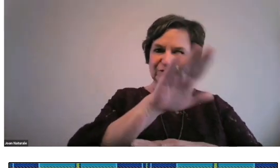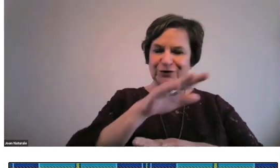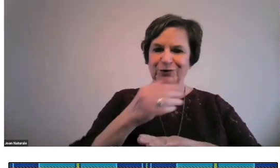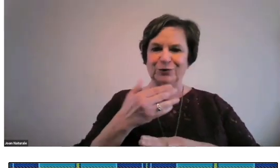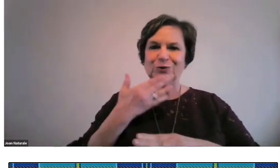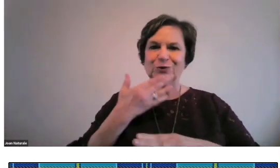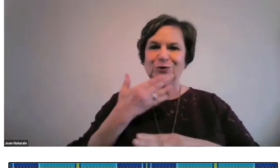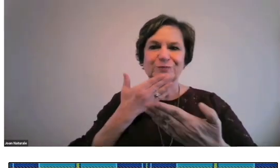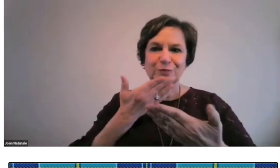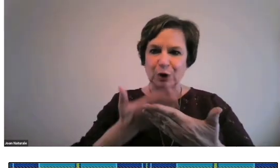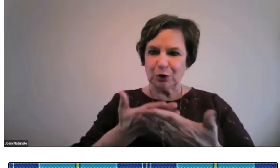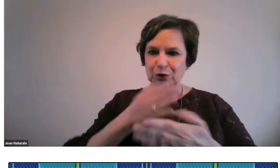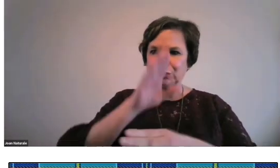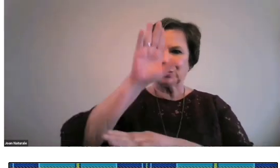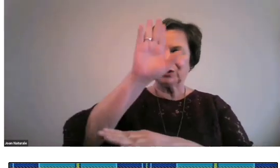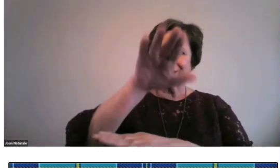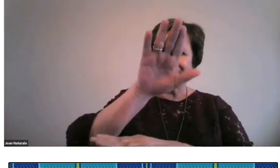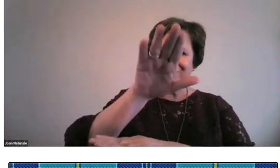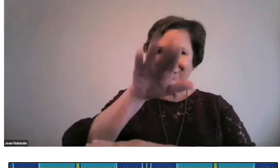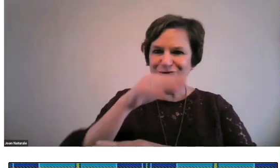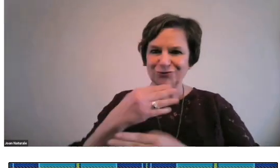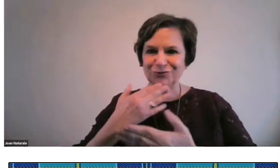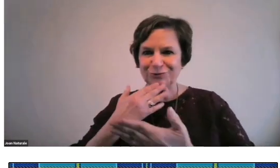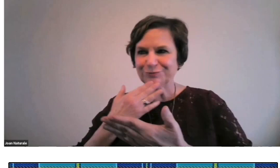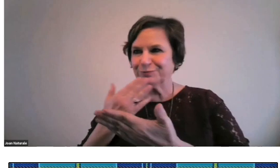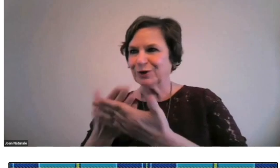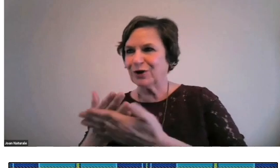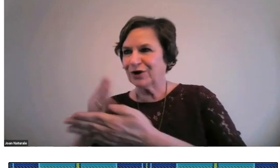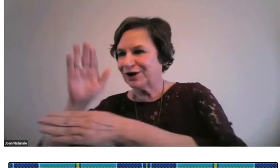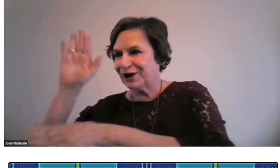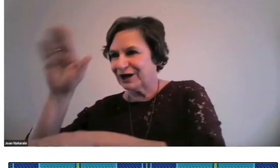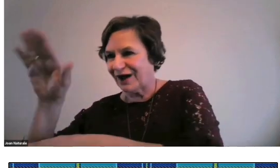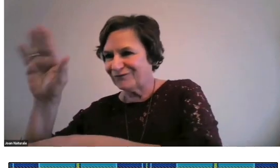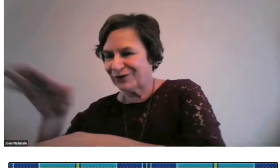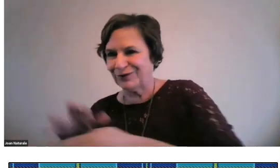Good afternoon.